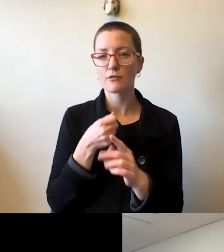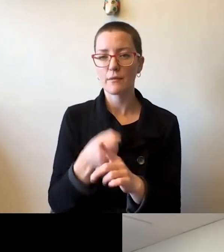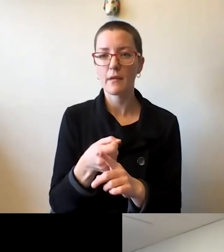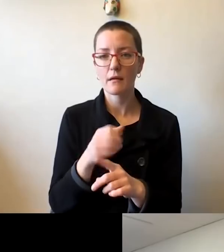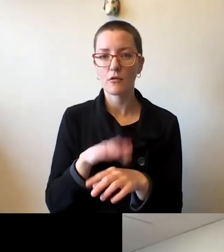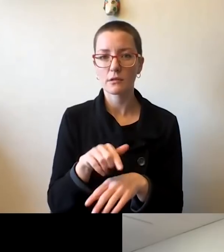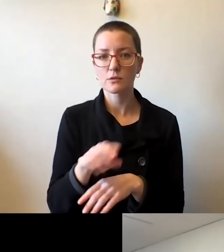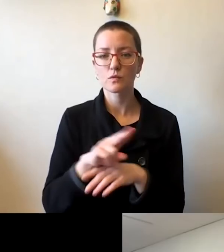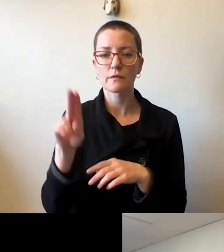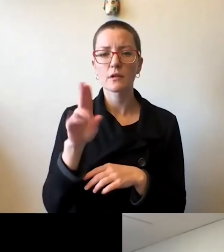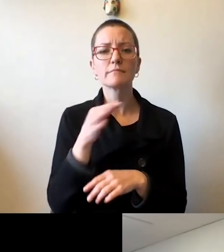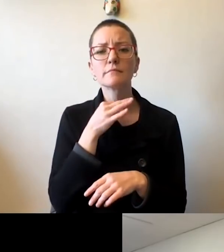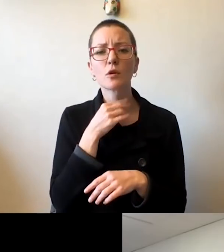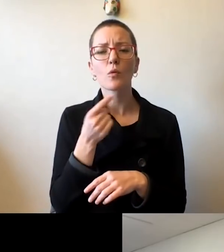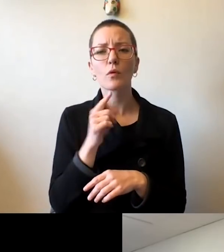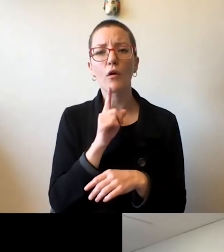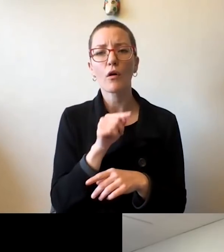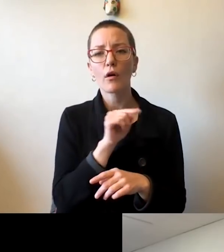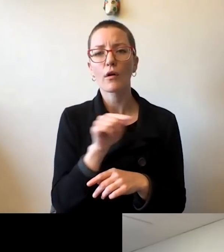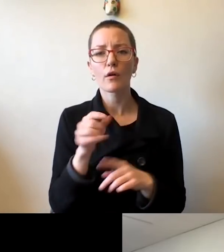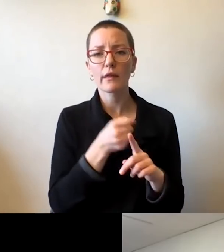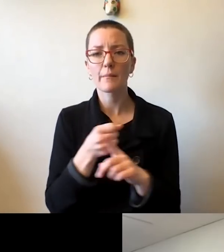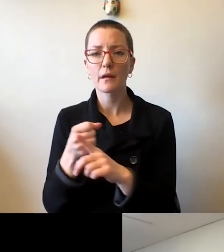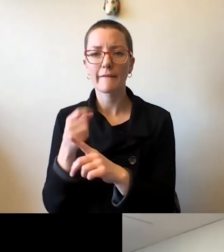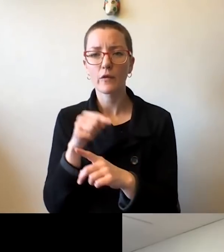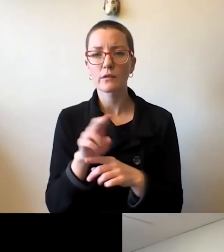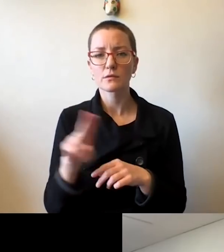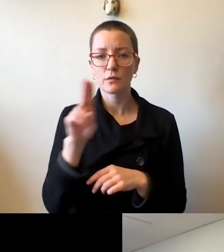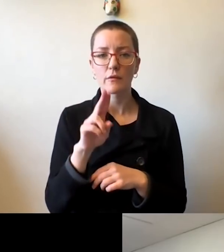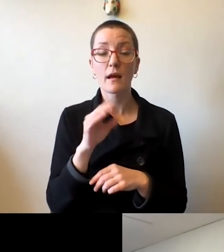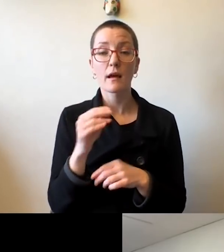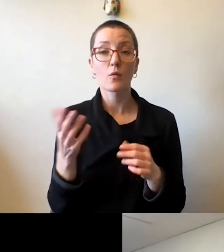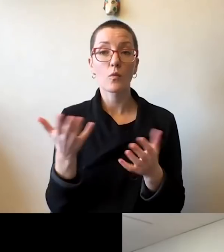What are the implications for the university? And what's our plan to address these challenges?